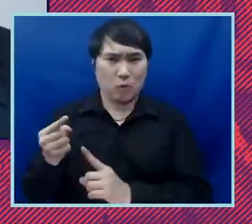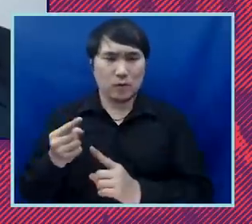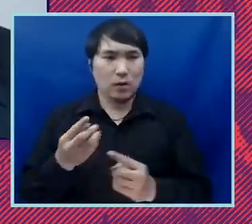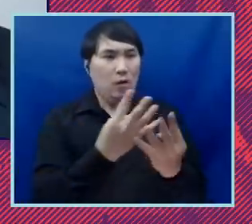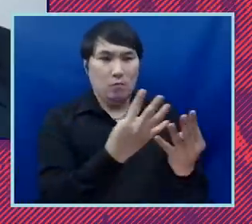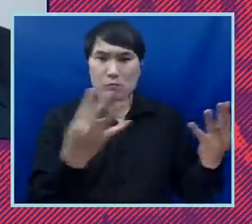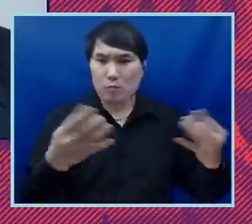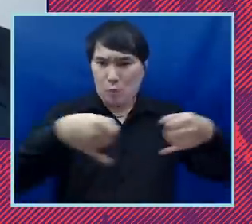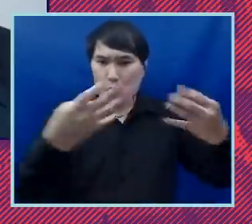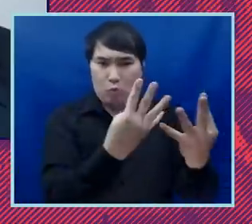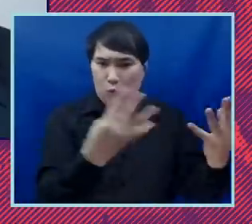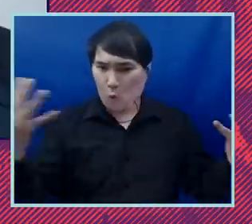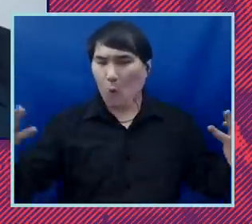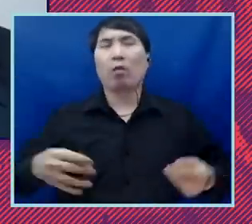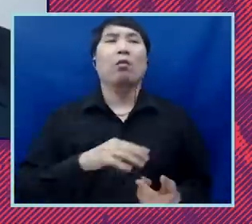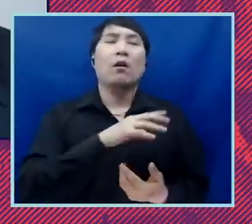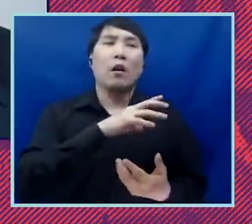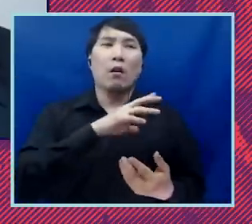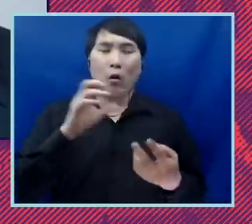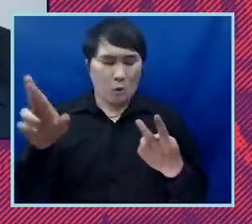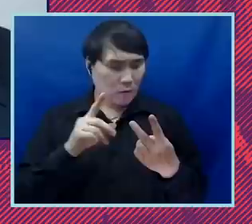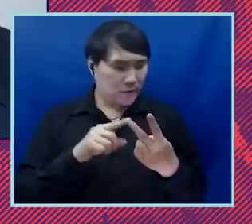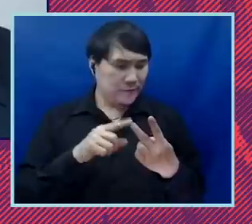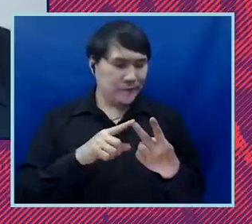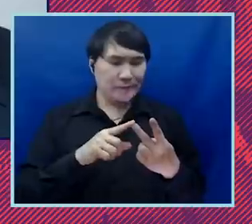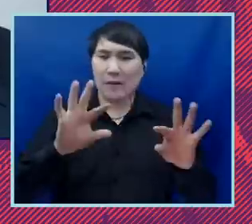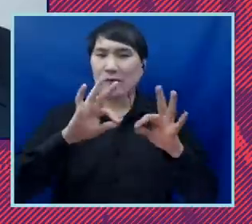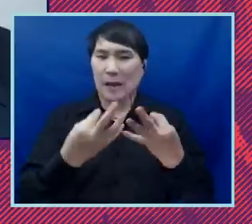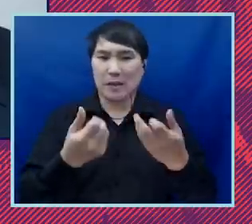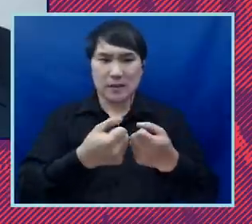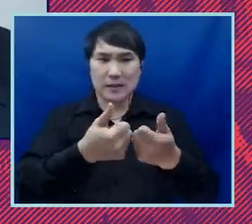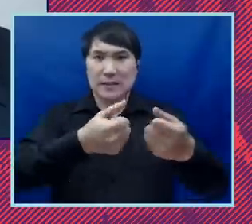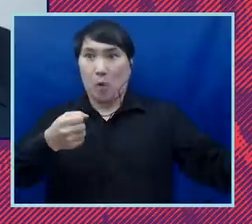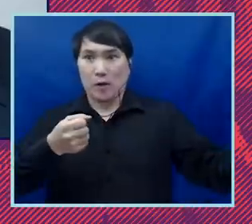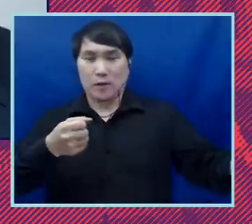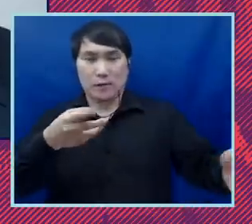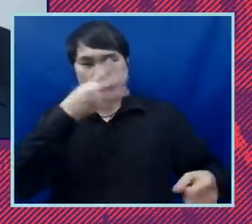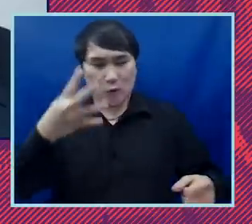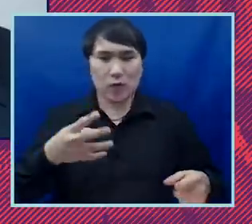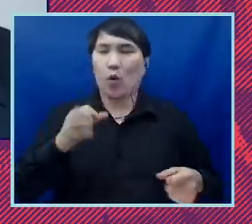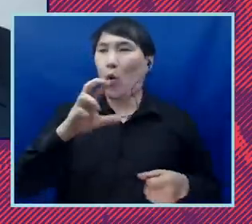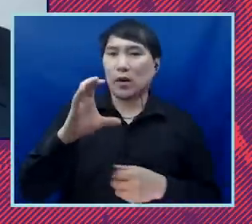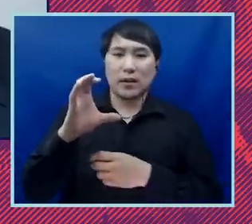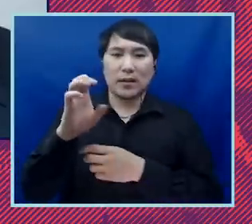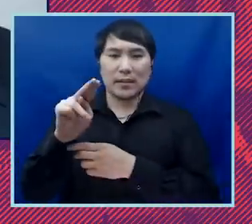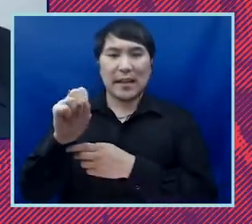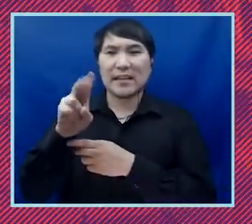or whether it's the family separation which want to come to or the census issue around immigrants